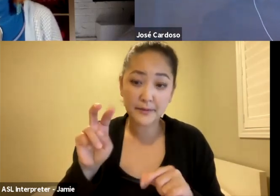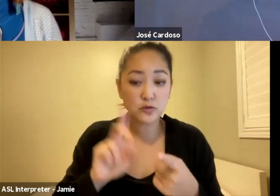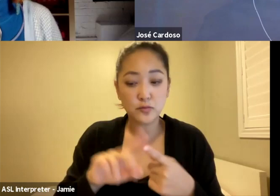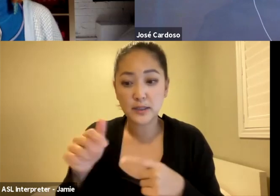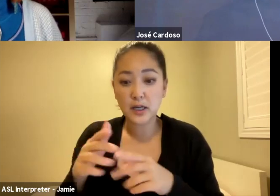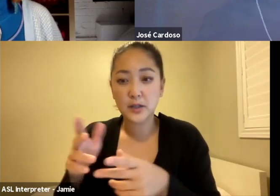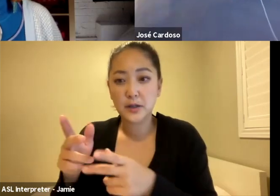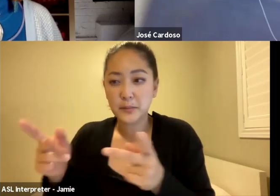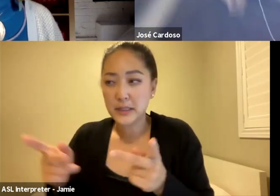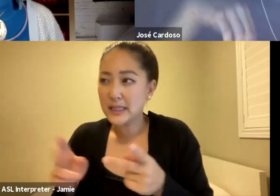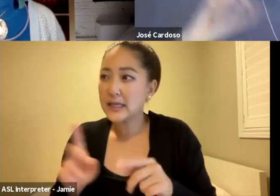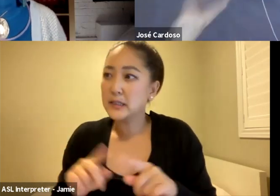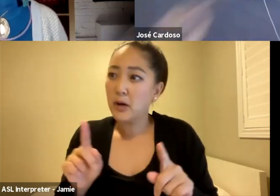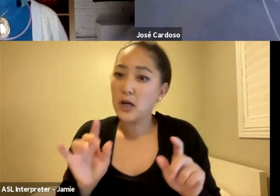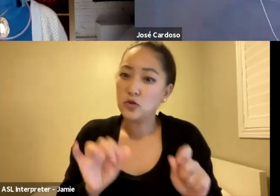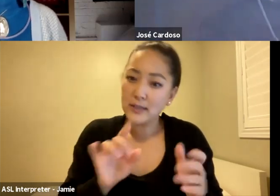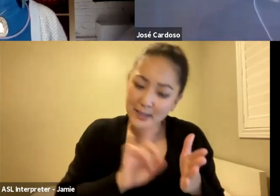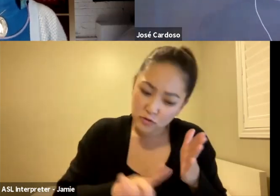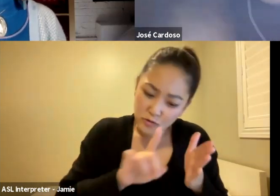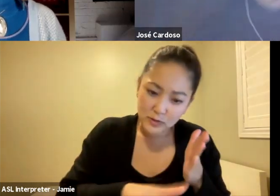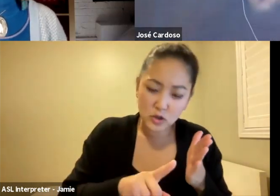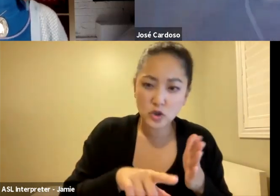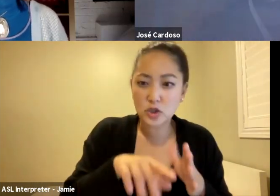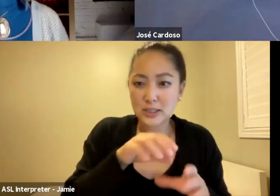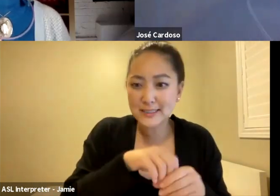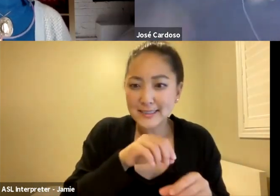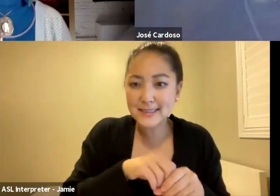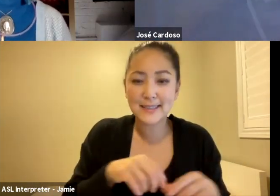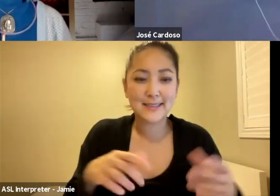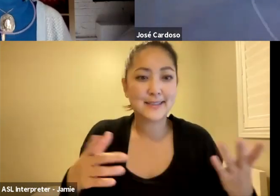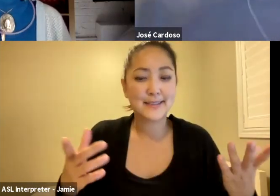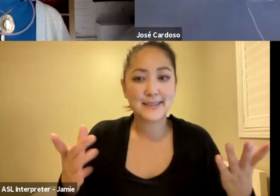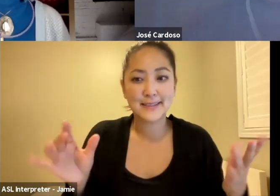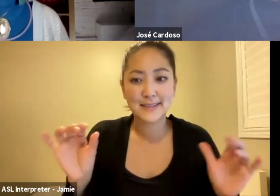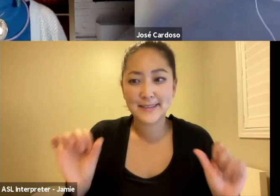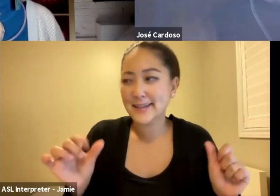I don't know, I think also travel inside meditation. I don't know.